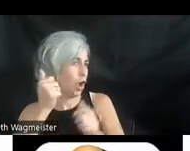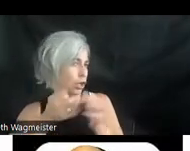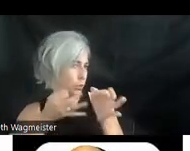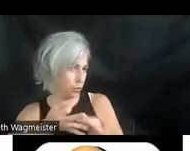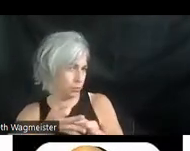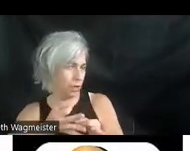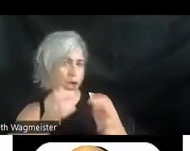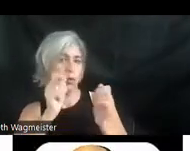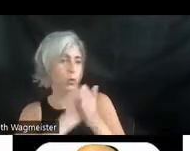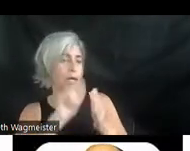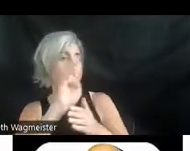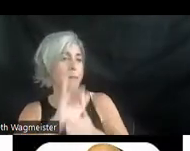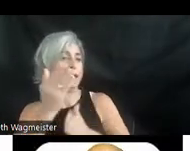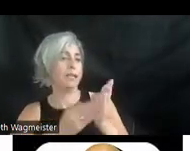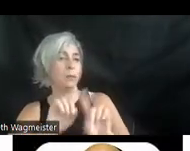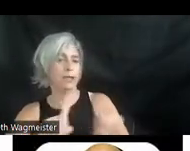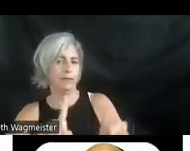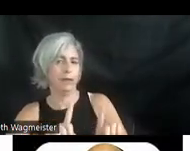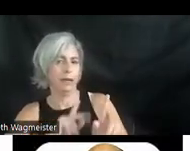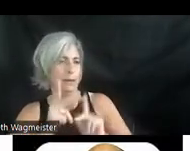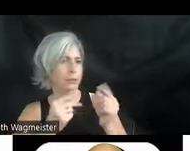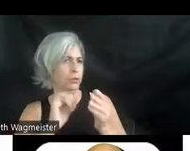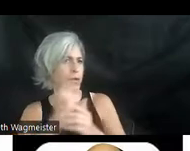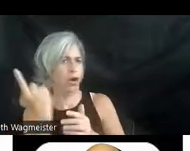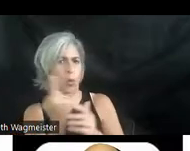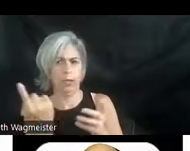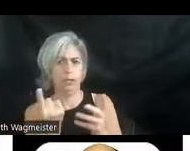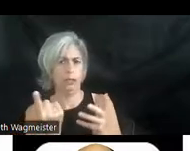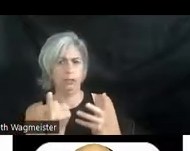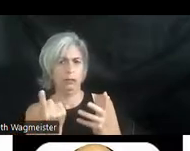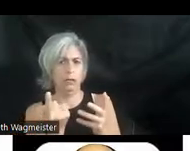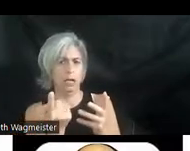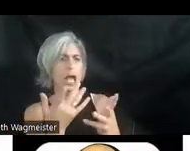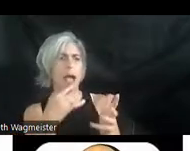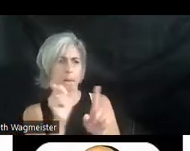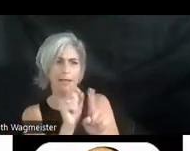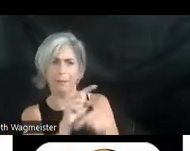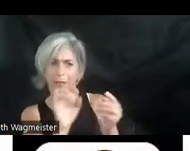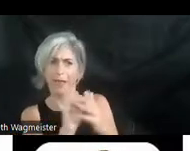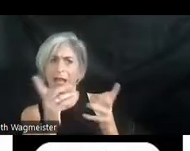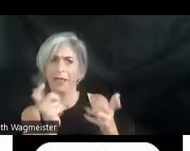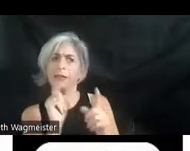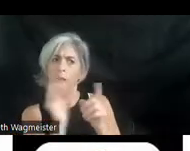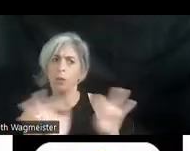written by somebody else. People do that all the time. They conflate the two. And I always pick on that because I think it's important to make the distinction.